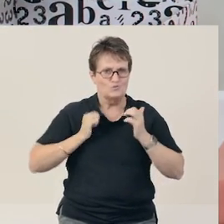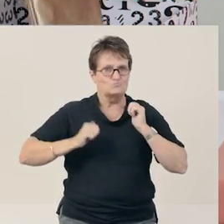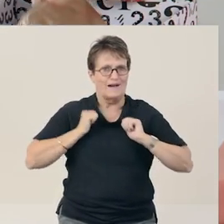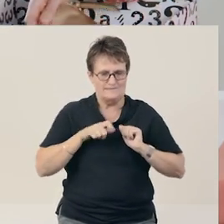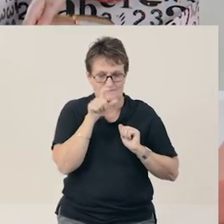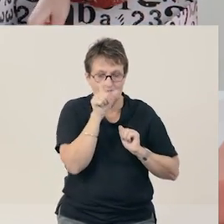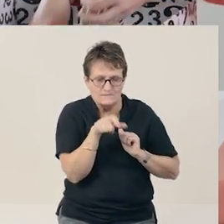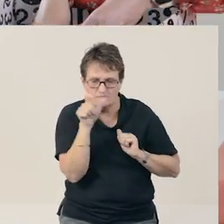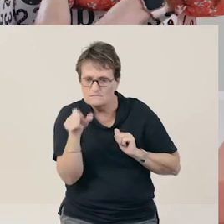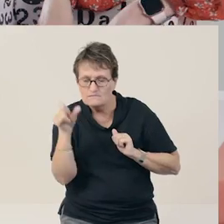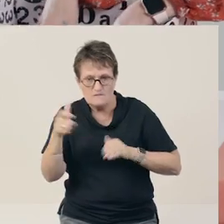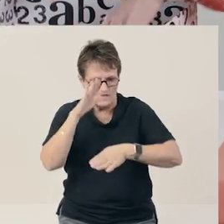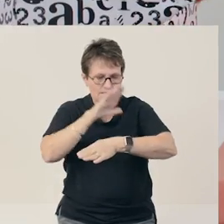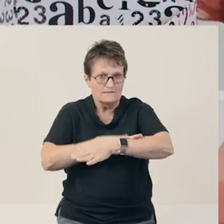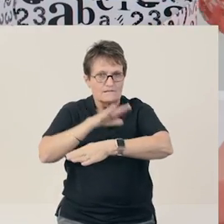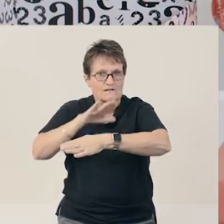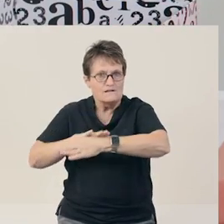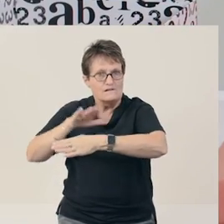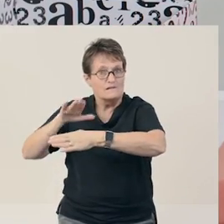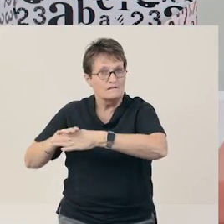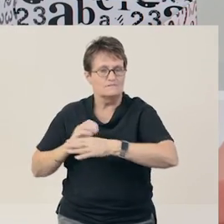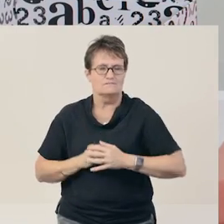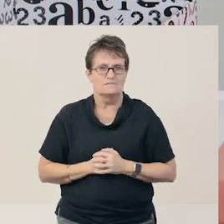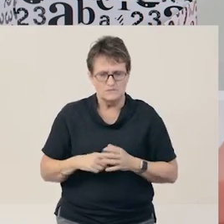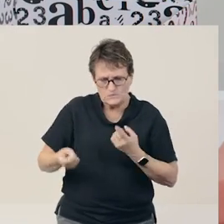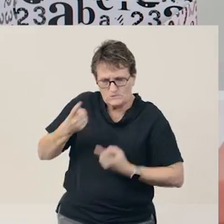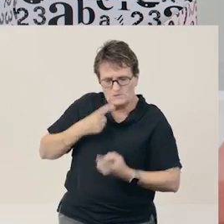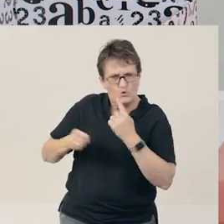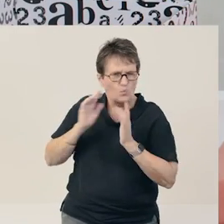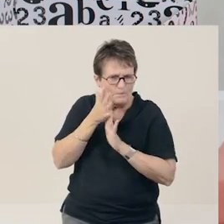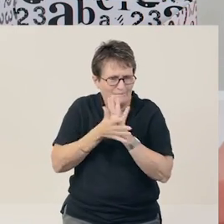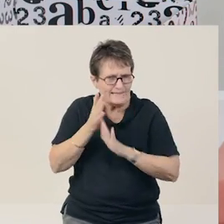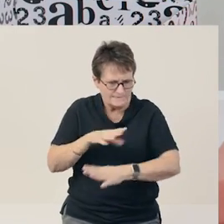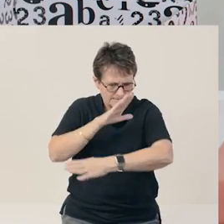Can you start by telling us what a syllable is? Sure.